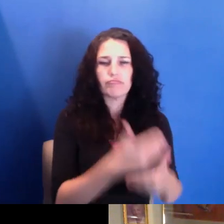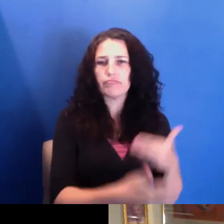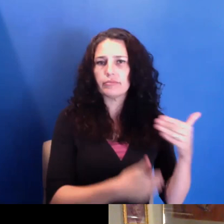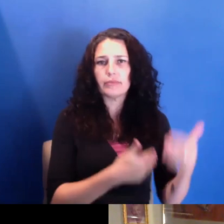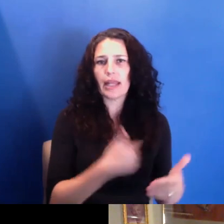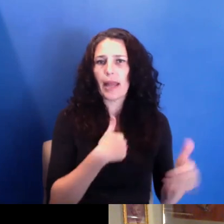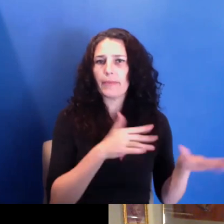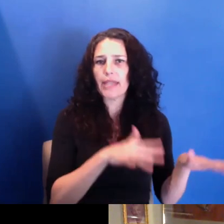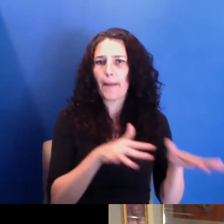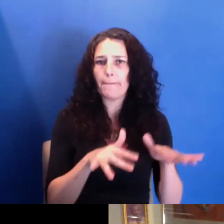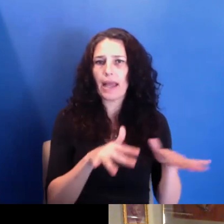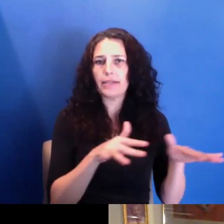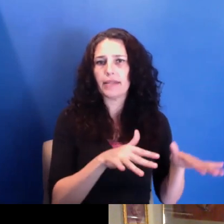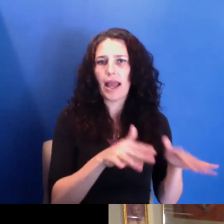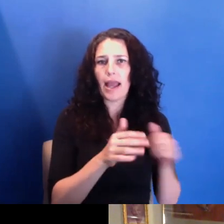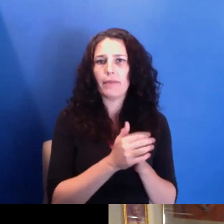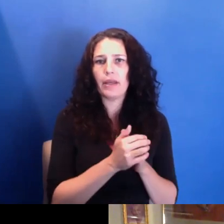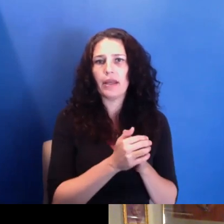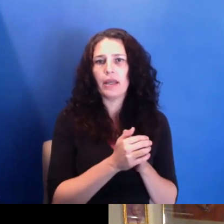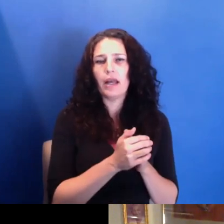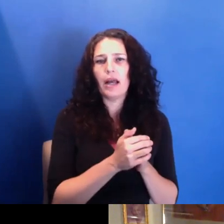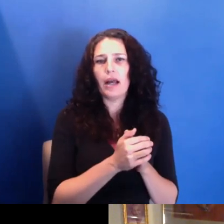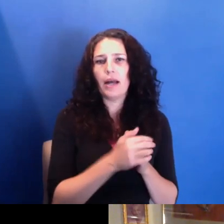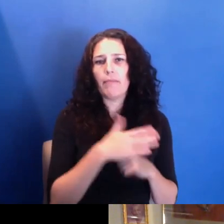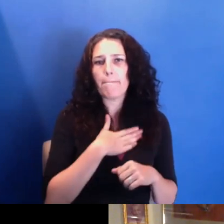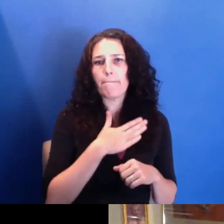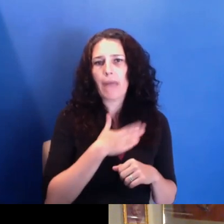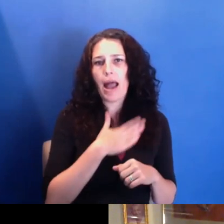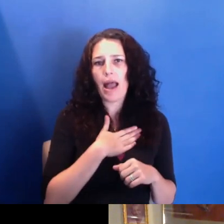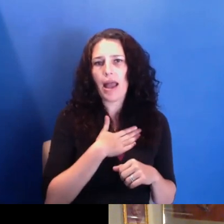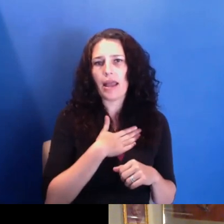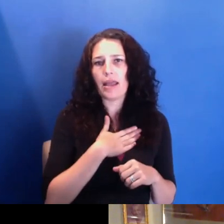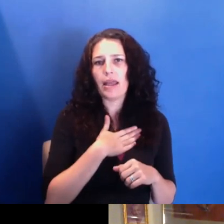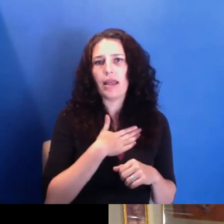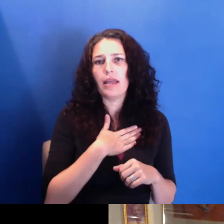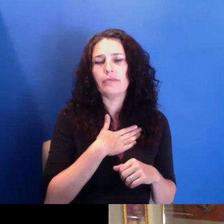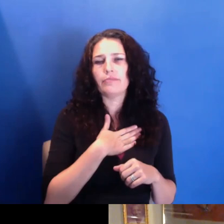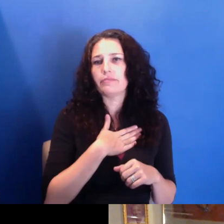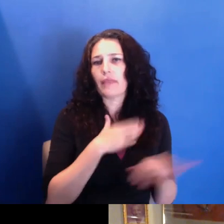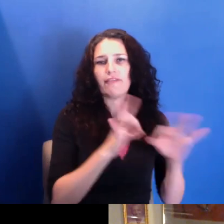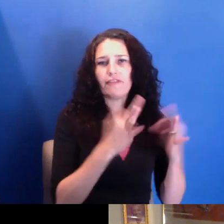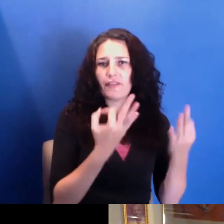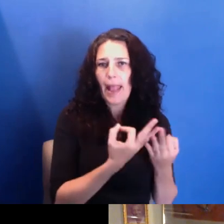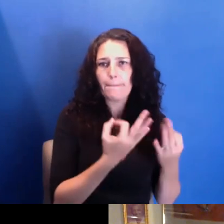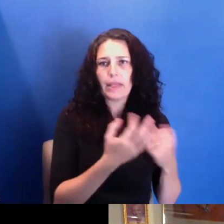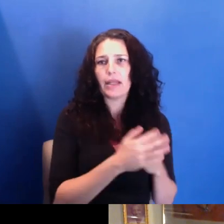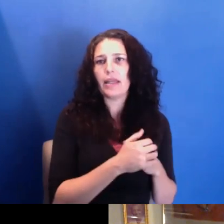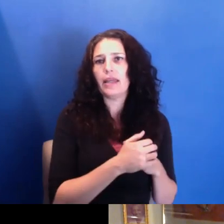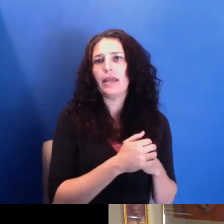mining family histories and just allowing an opportunity for my family to reclaim--